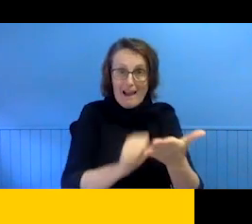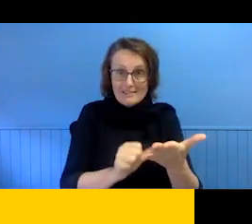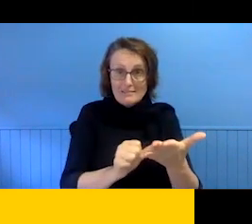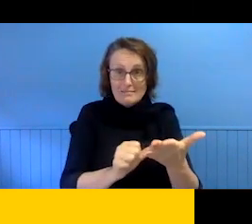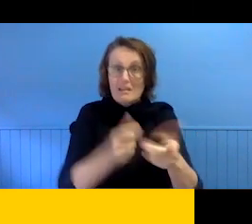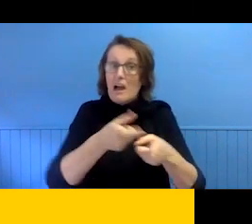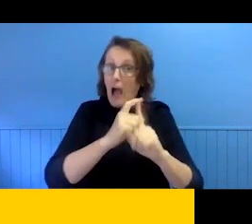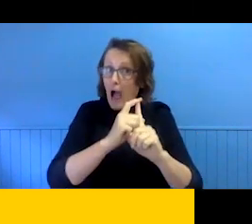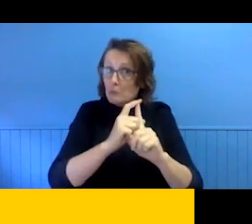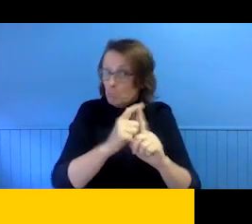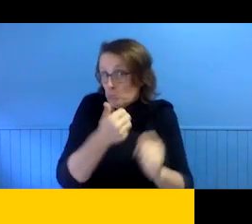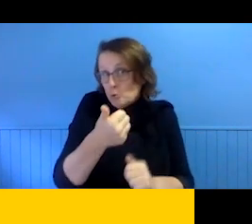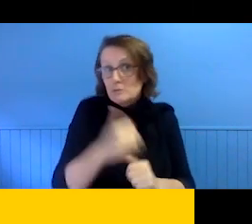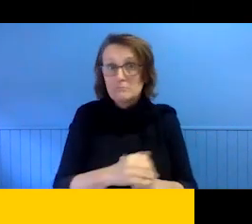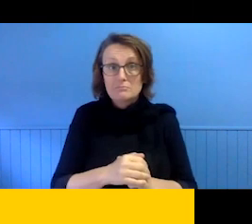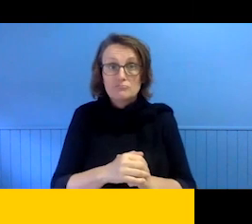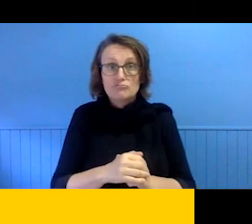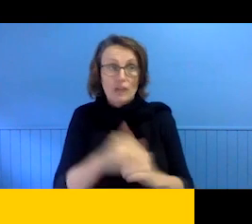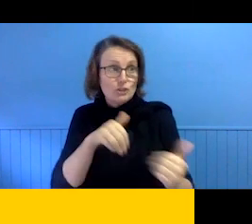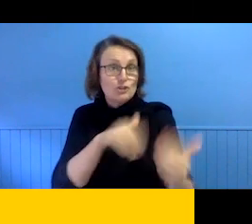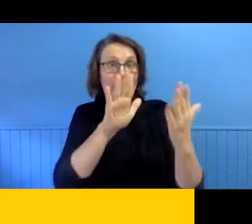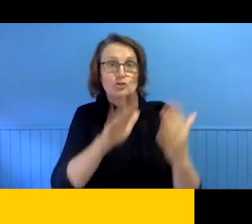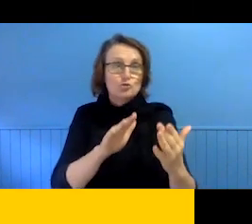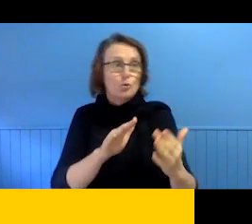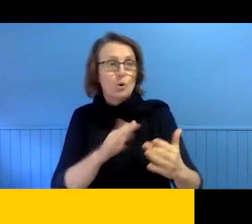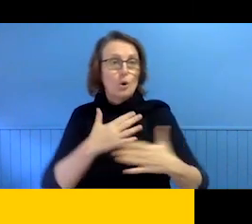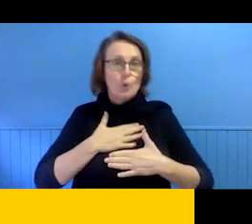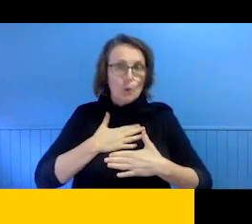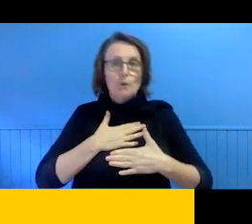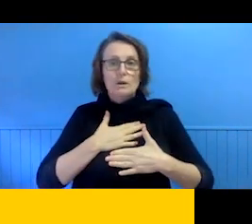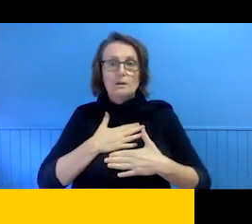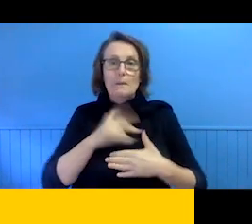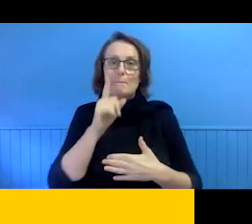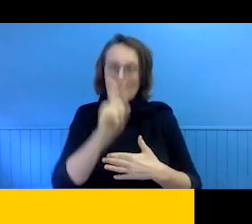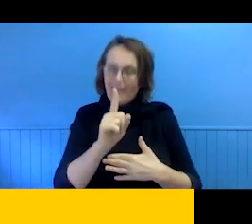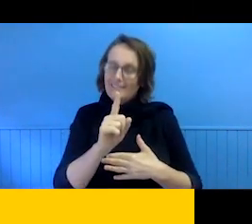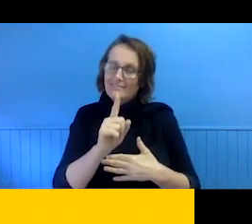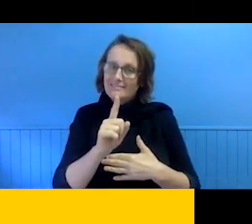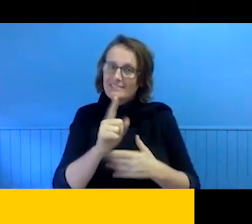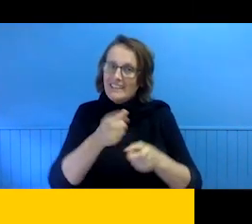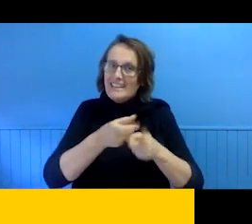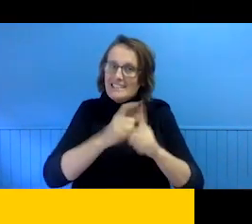Hard can be challenging, provocative, but it doesn't come without a cost. It is hard to be honest with each other